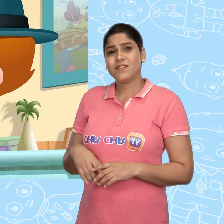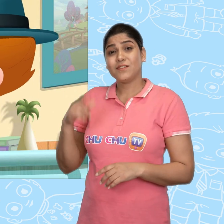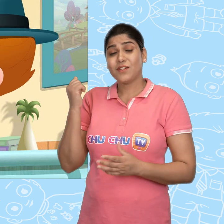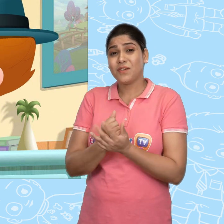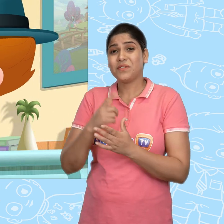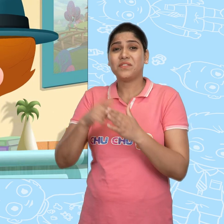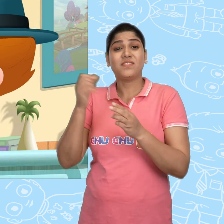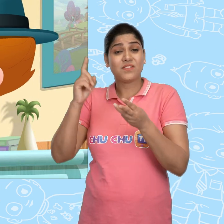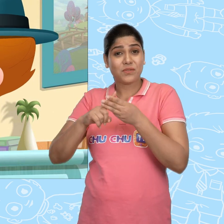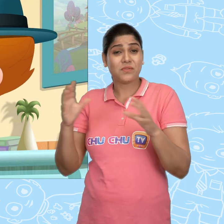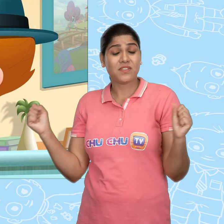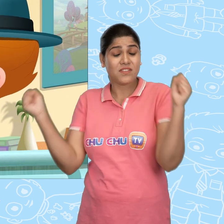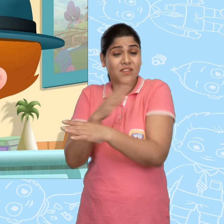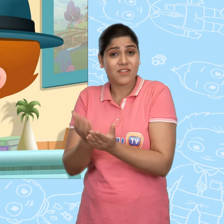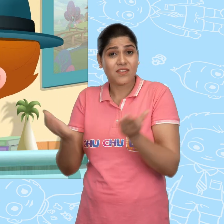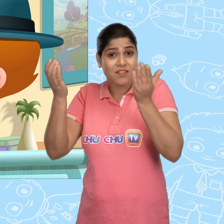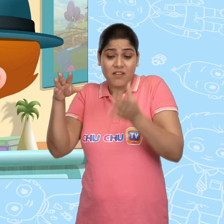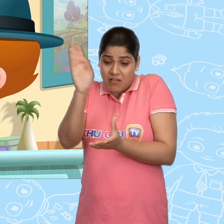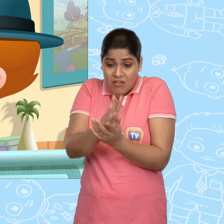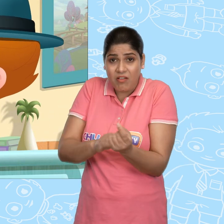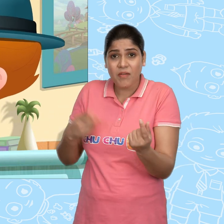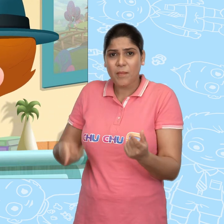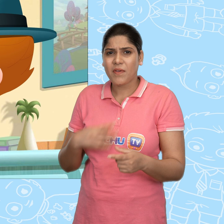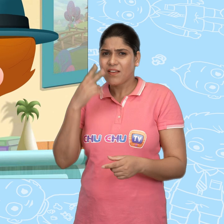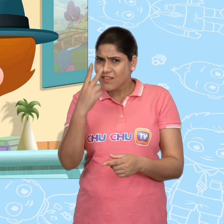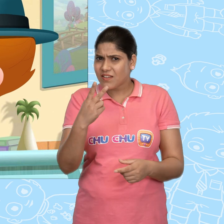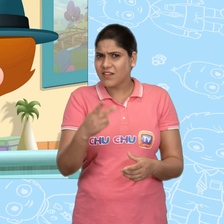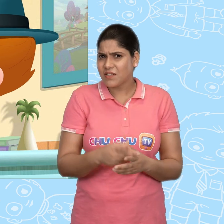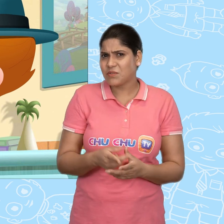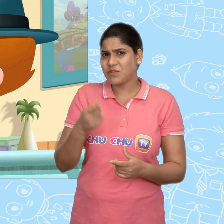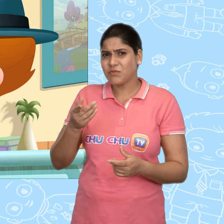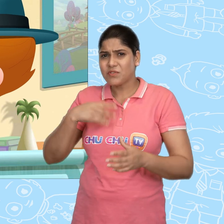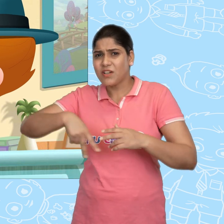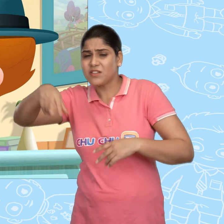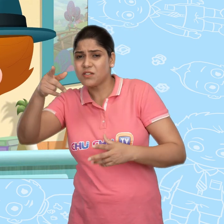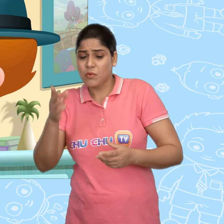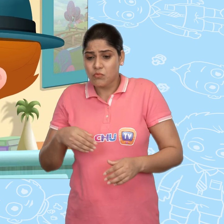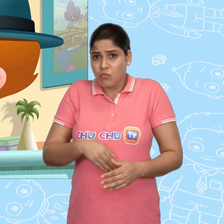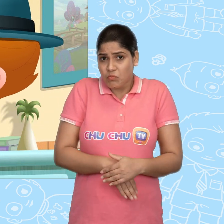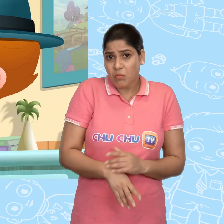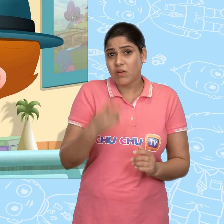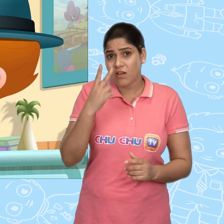Joe must have stolen the magical bowl. I saw him hiding something when he was leaving.